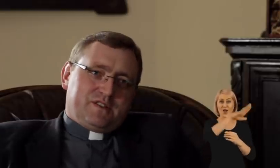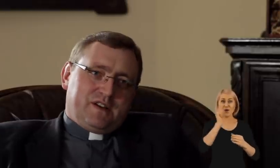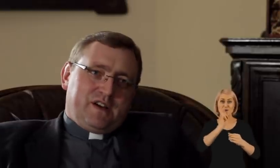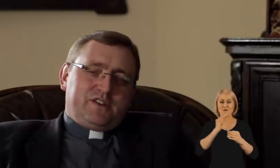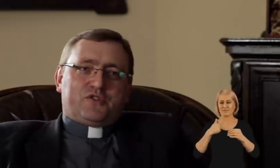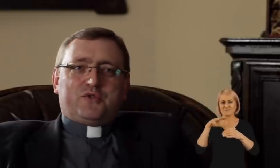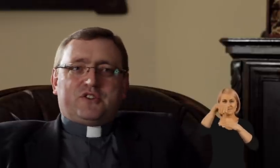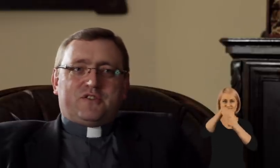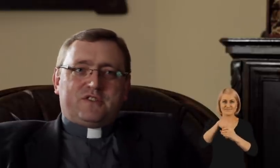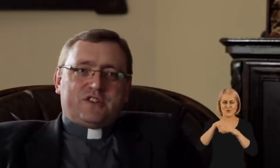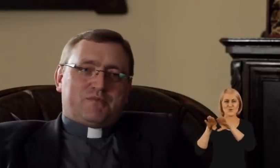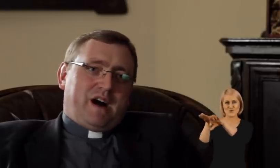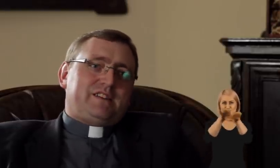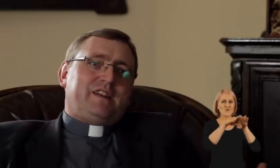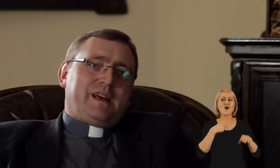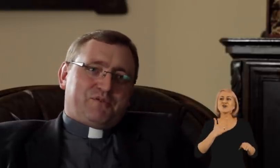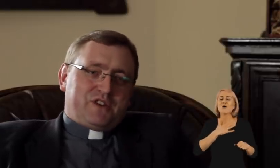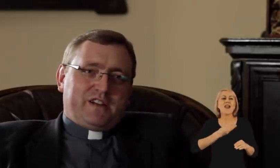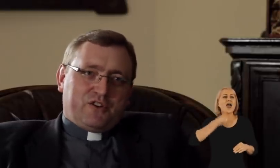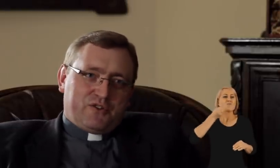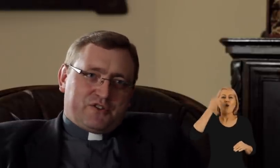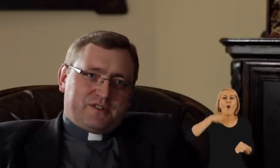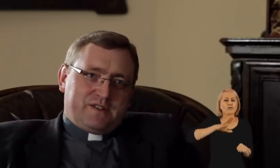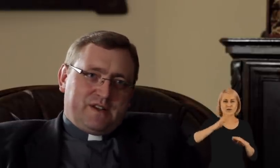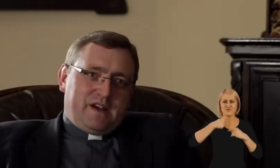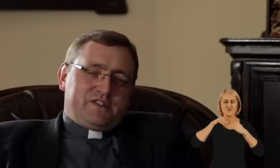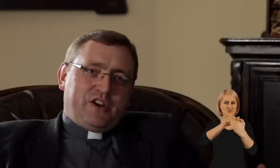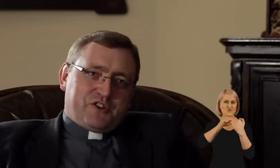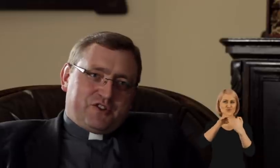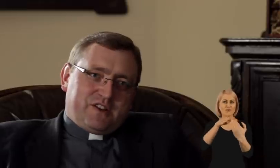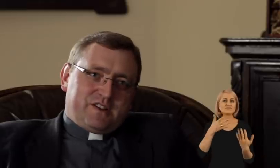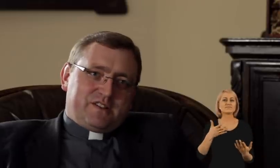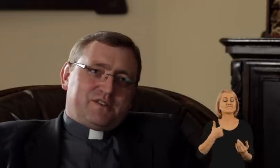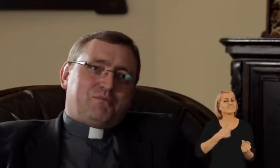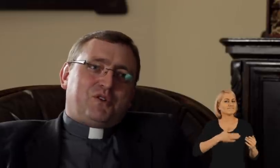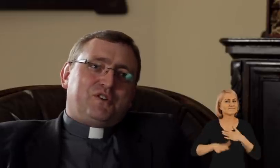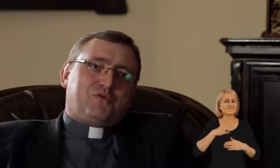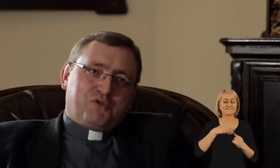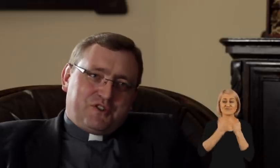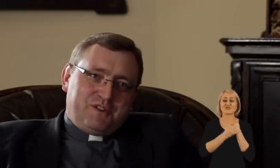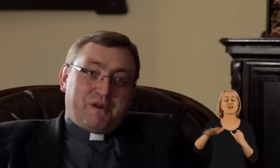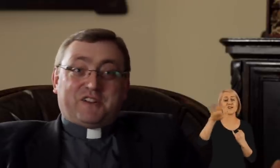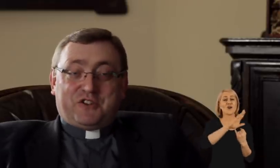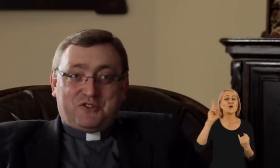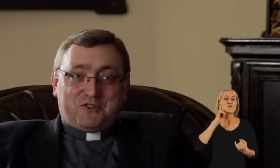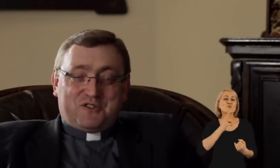I don’t feel any better or any worse. I am very happy when my Deaf brothers and sisters